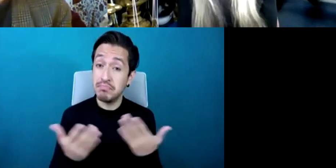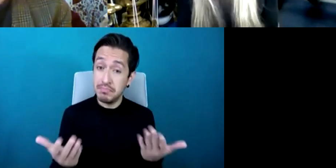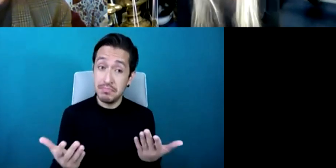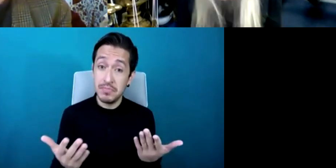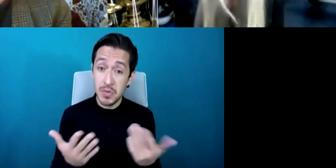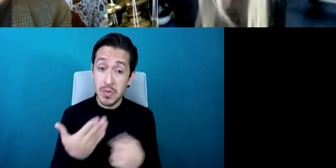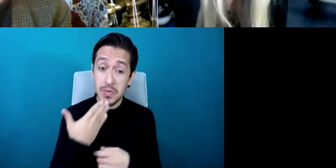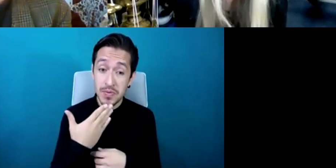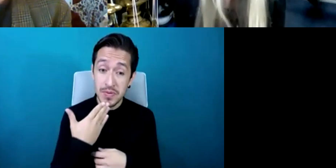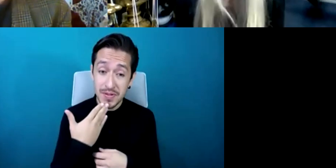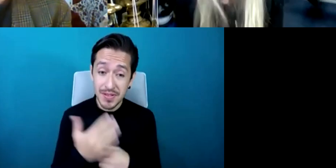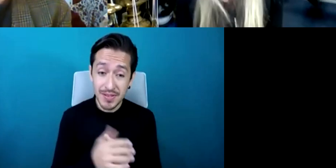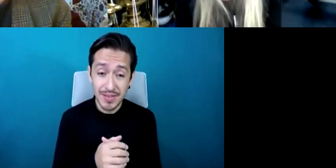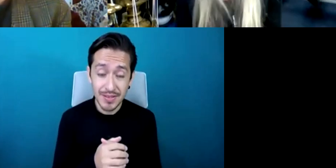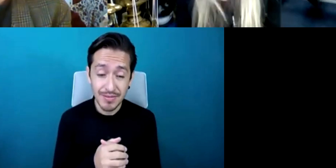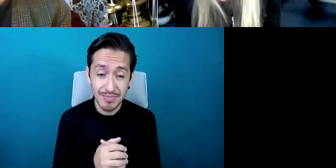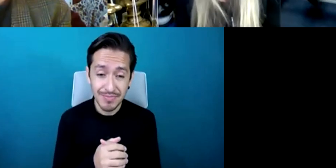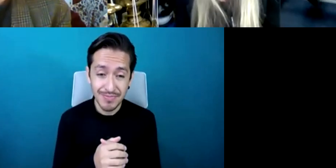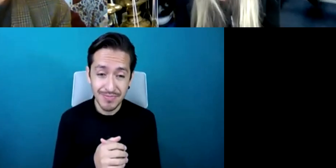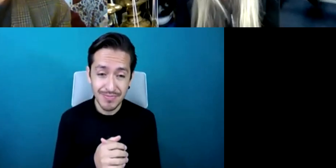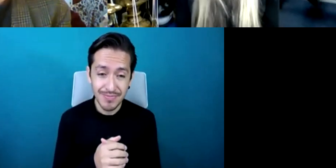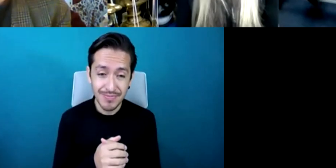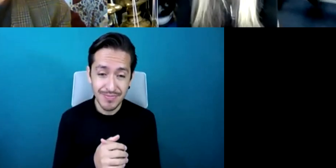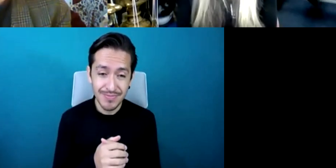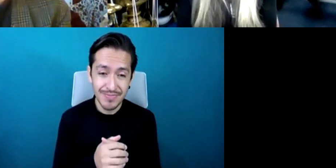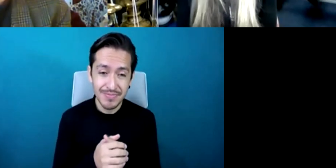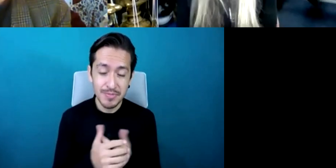I was sorry Benjamin just to interrupt because I was so inspired when I was last